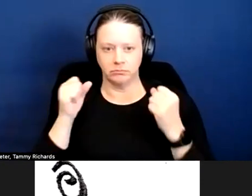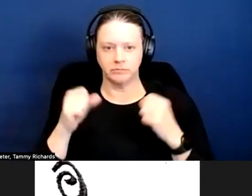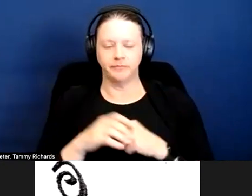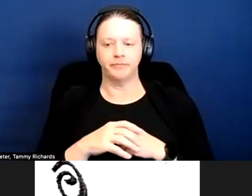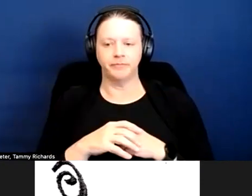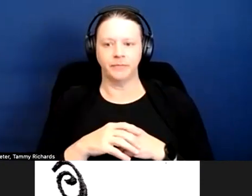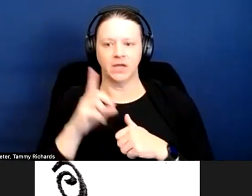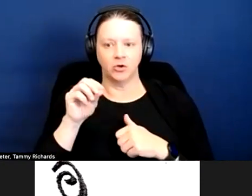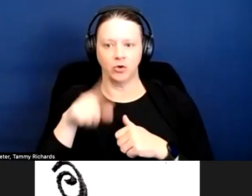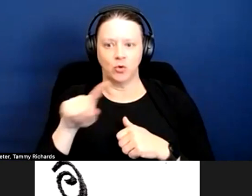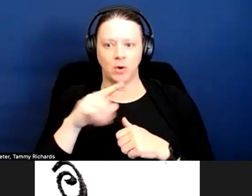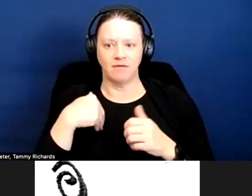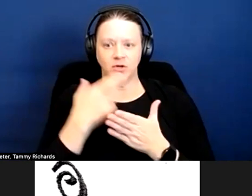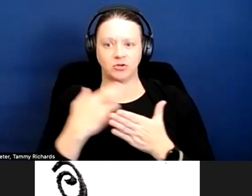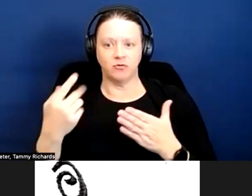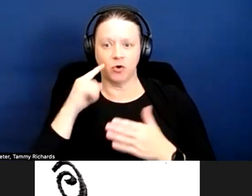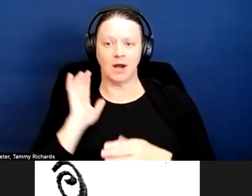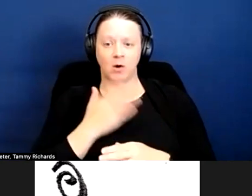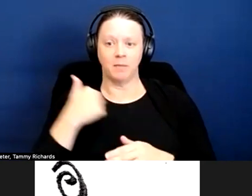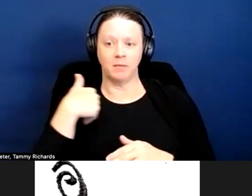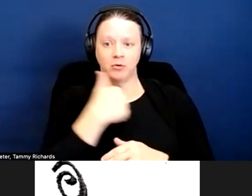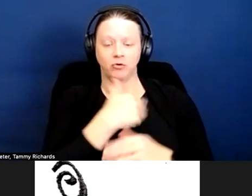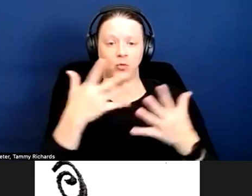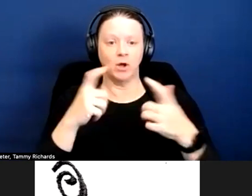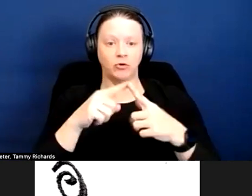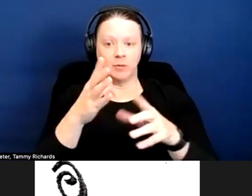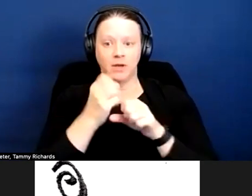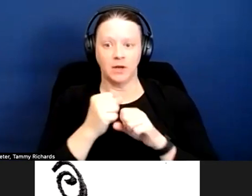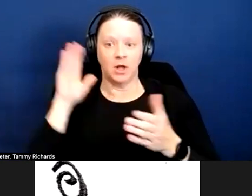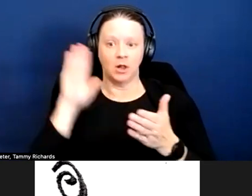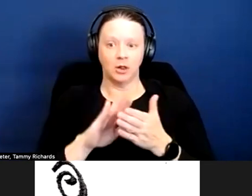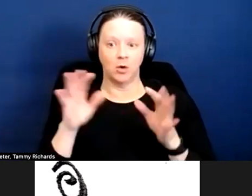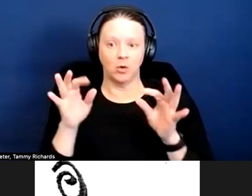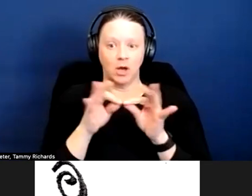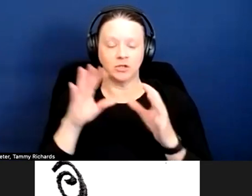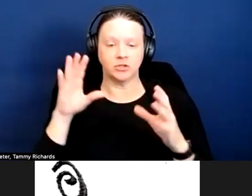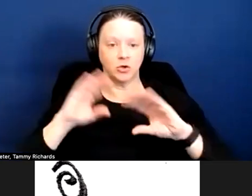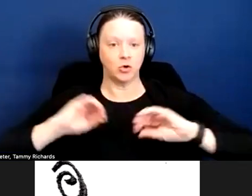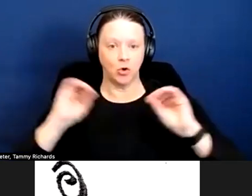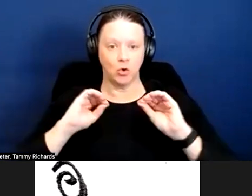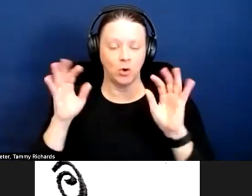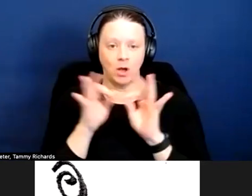Do you have resources for our members that want to obtain low cost/no cost emotional support service animals?